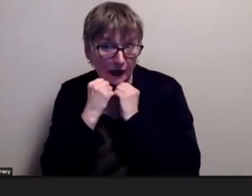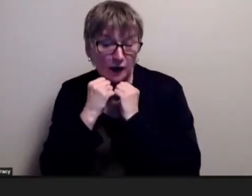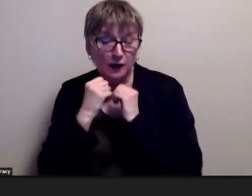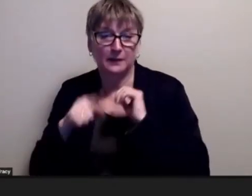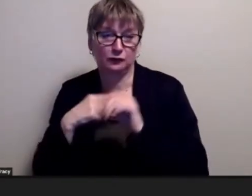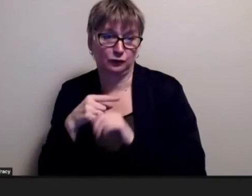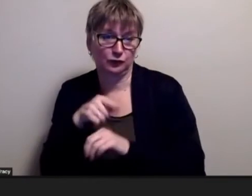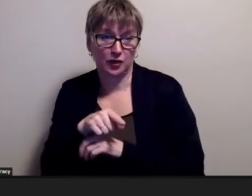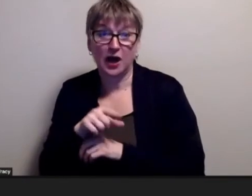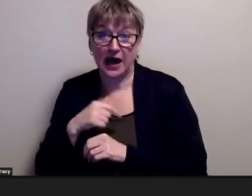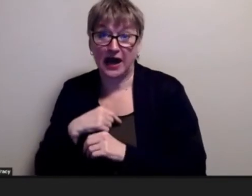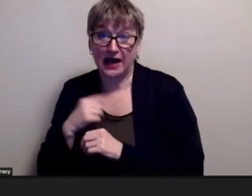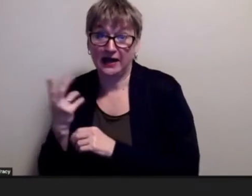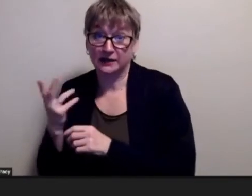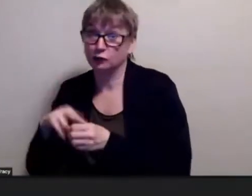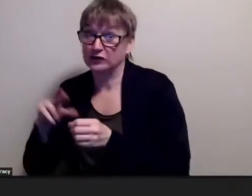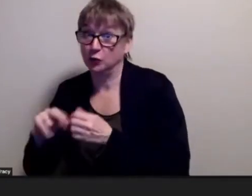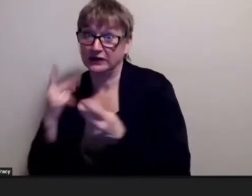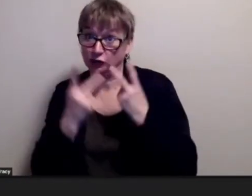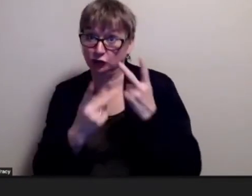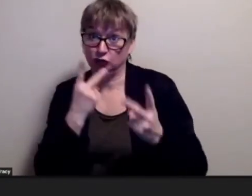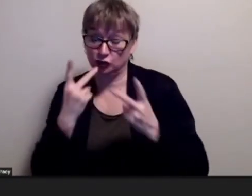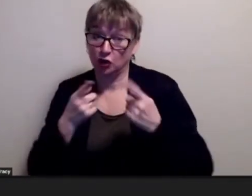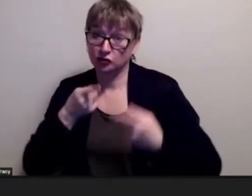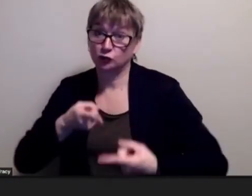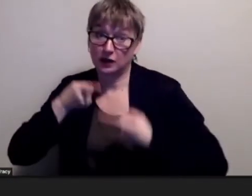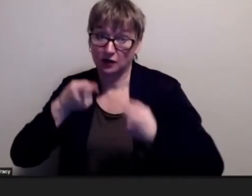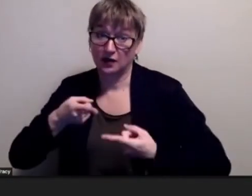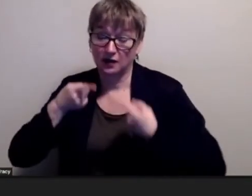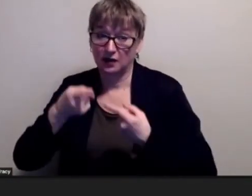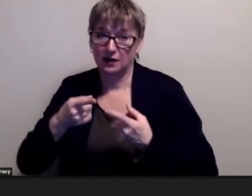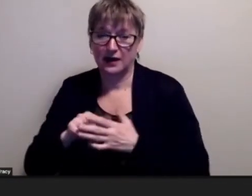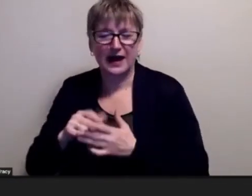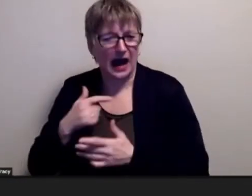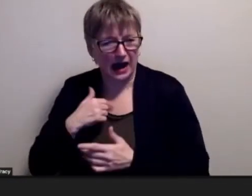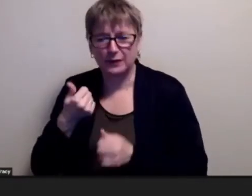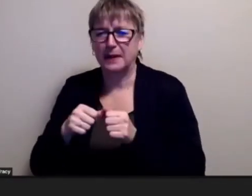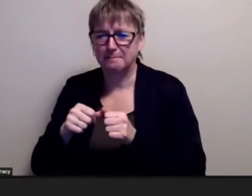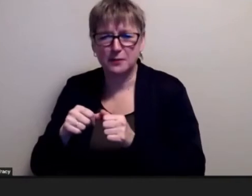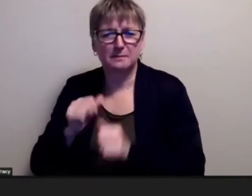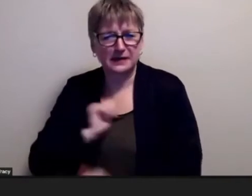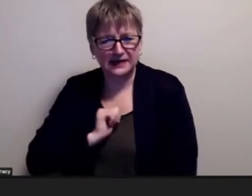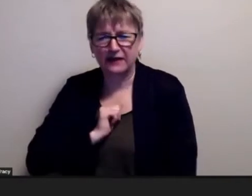struggling going on and i have many questions myself like why is this happening i have some